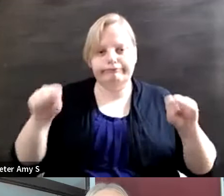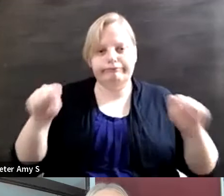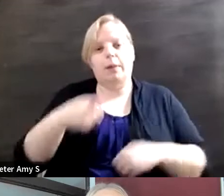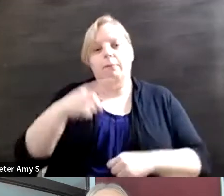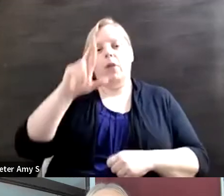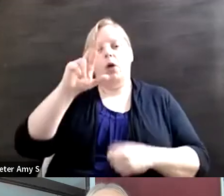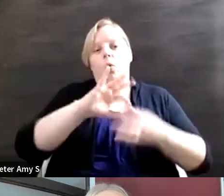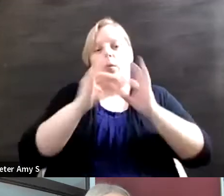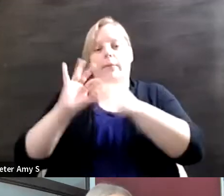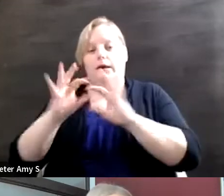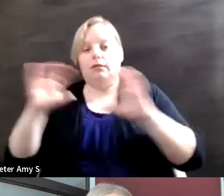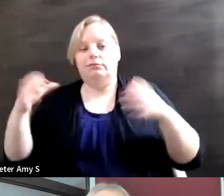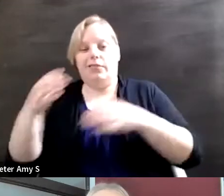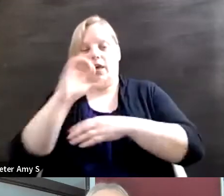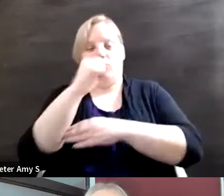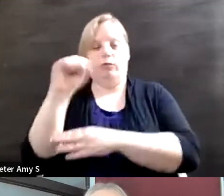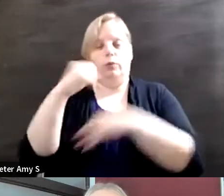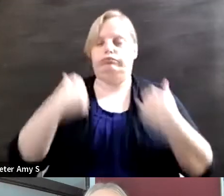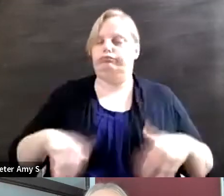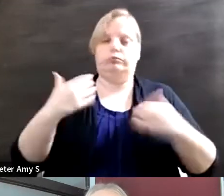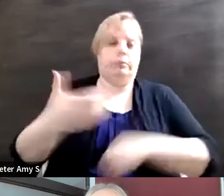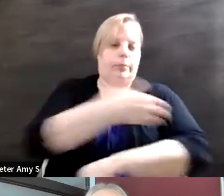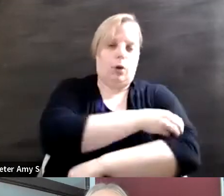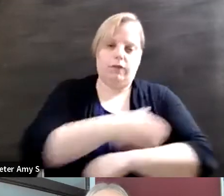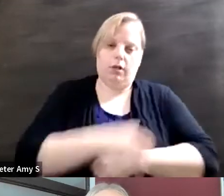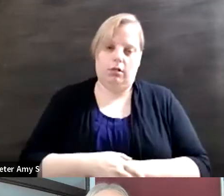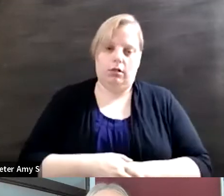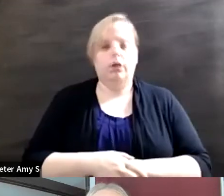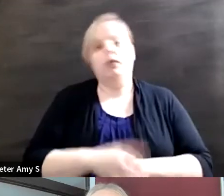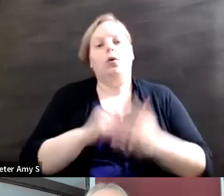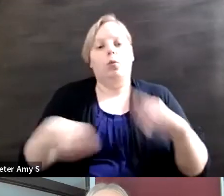that. So I think it's a lot of to what you what you consume and what it is that you're watching